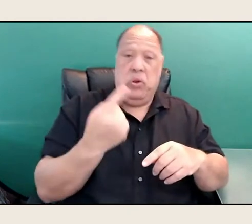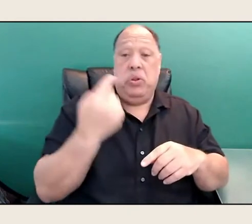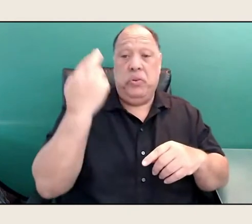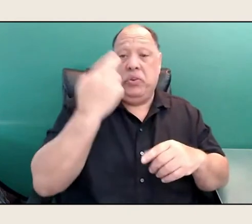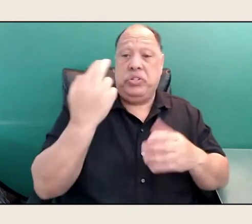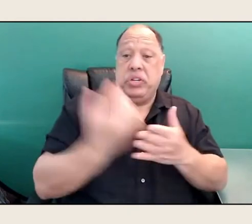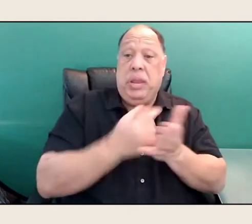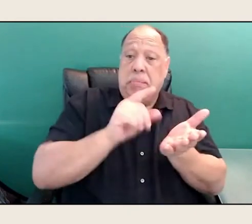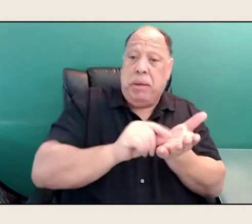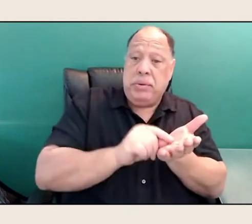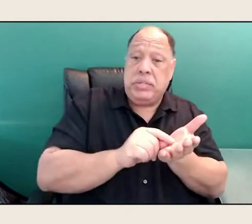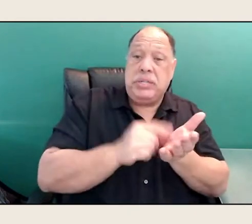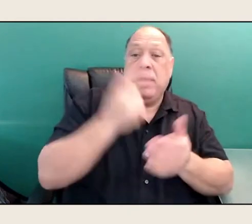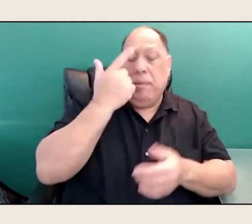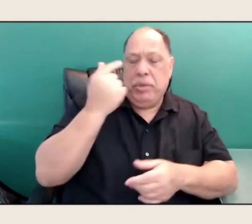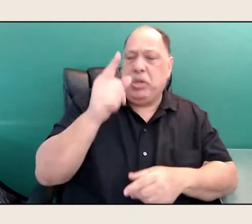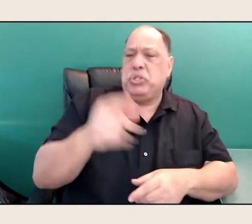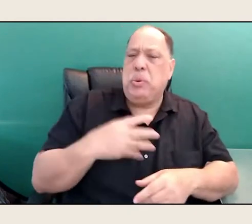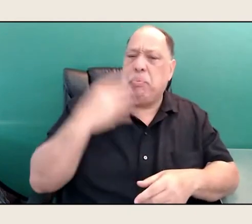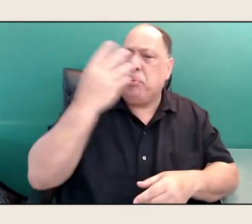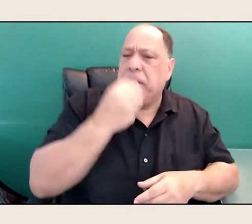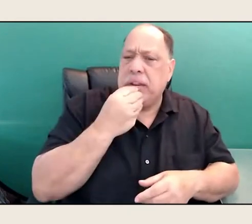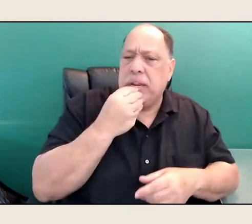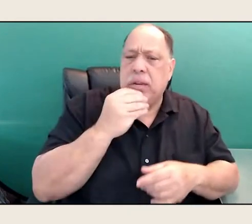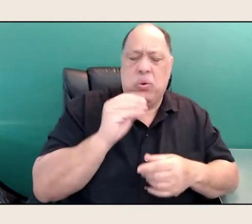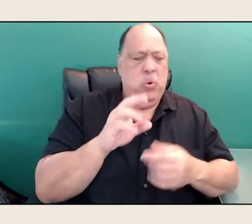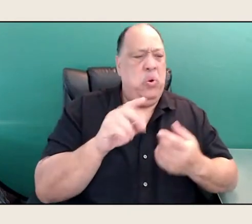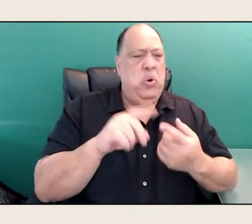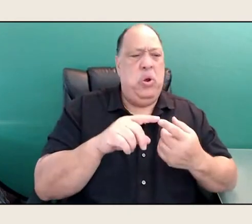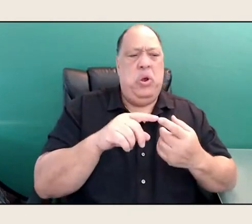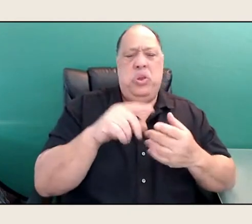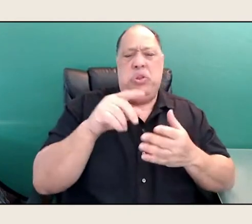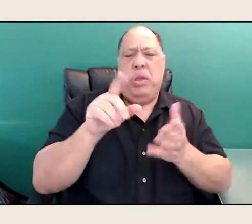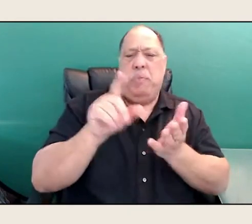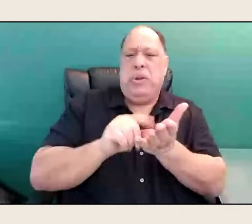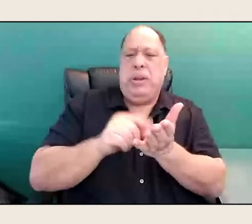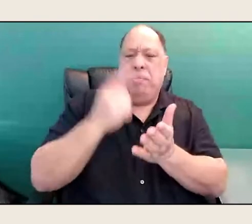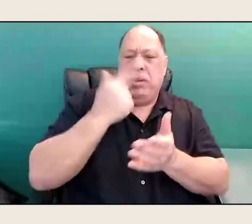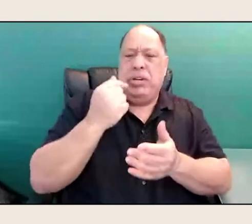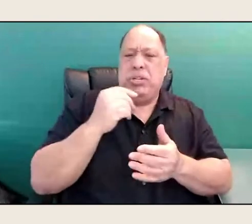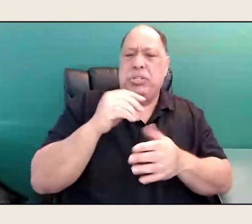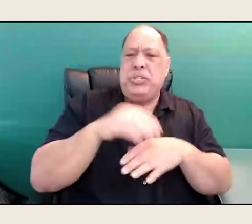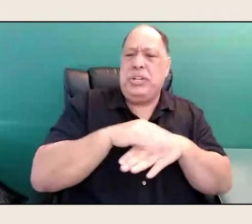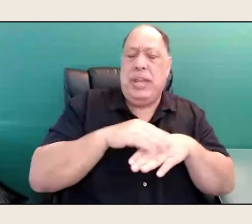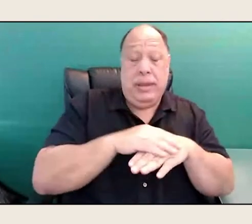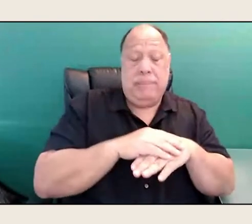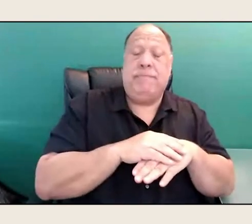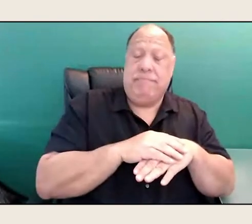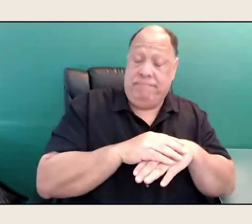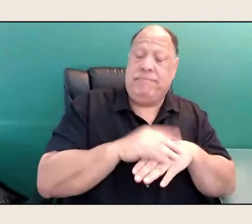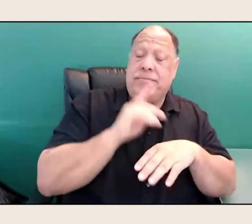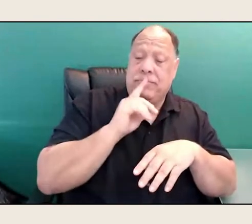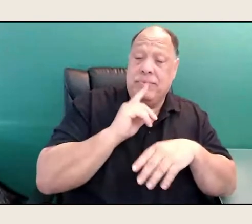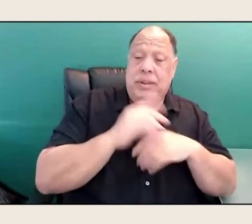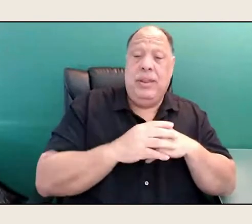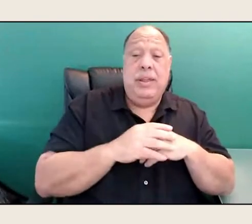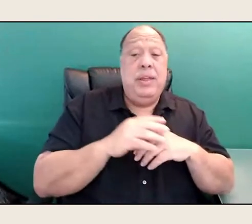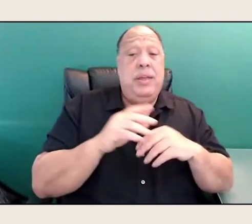Or because you're Native. - Ooh. Yes. I've had friends of mine tell me people don't like people who are smarter than them.